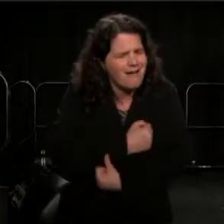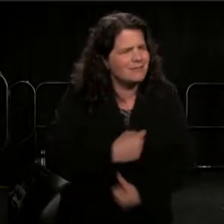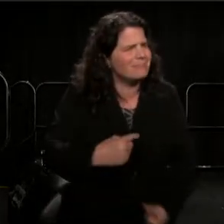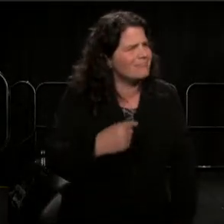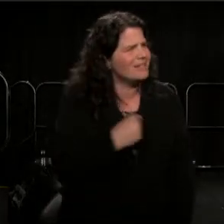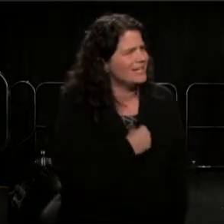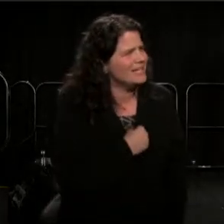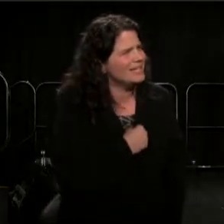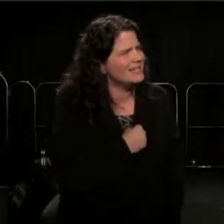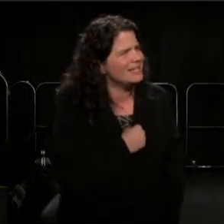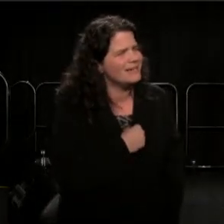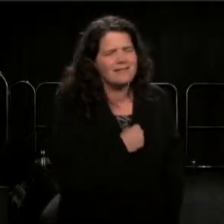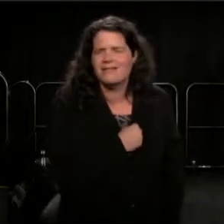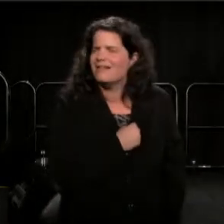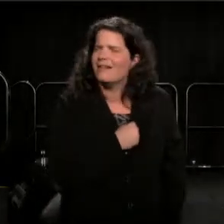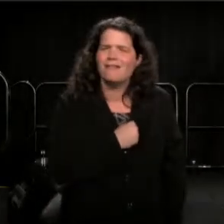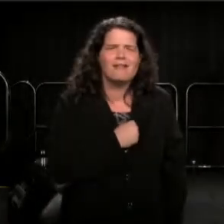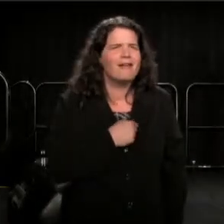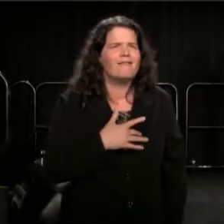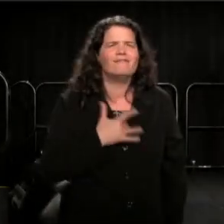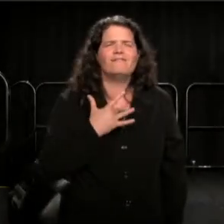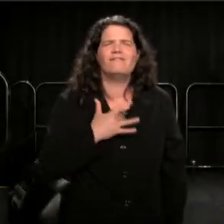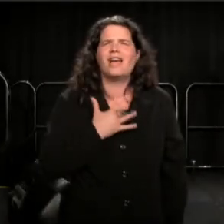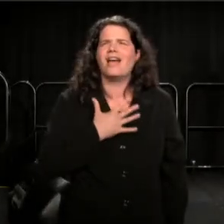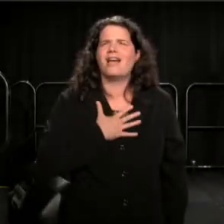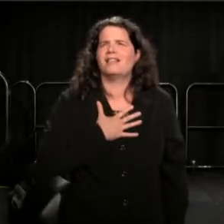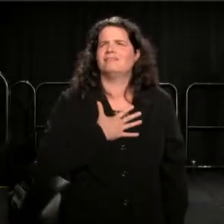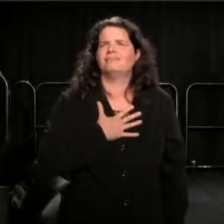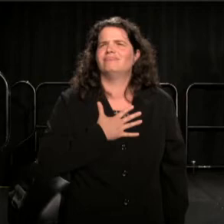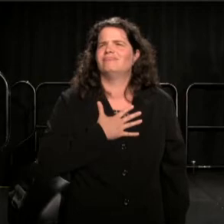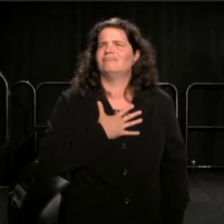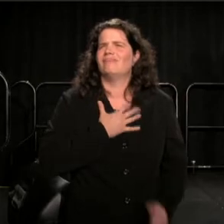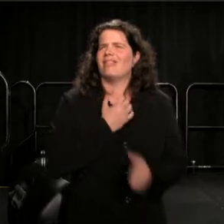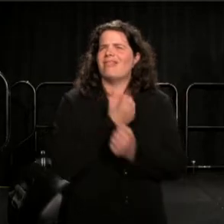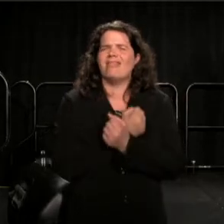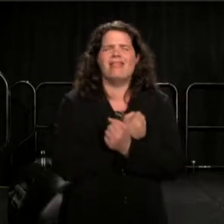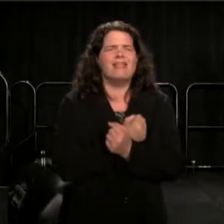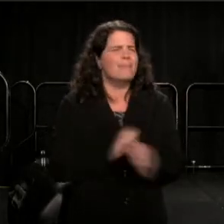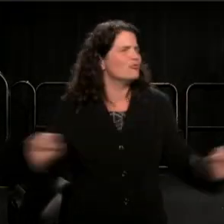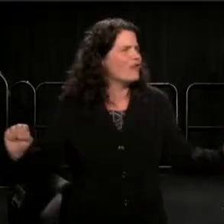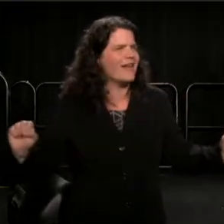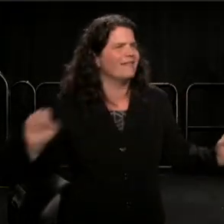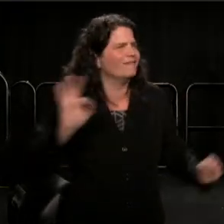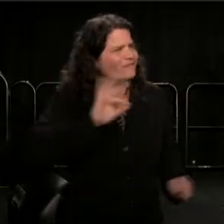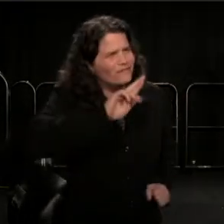and it felt so liberating and so free, and at the same time,